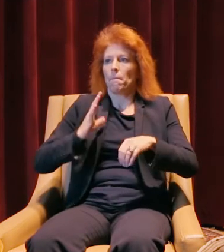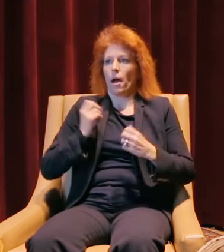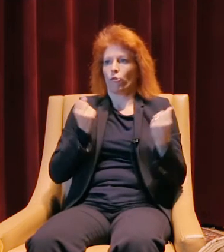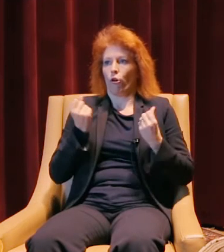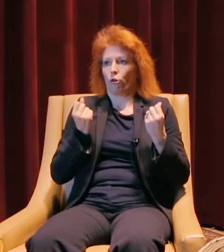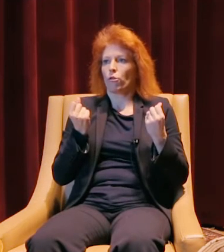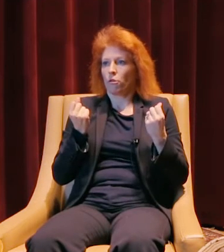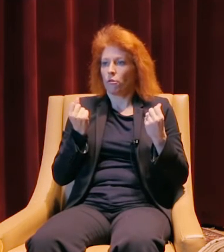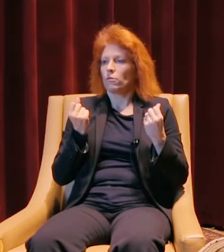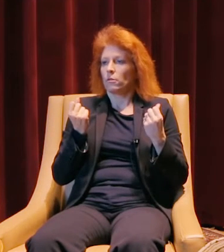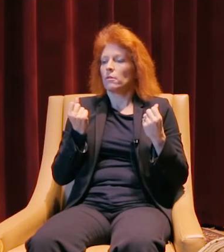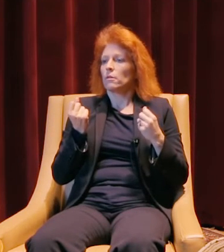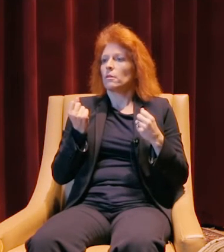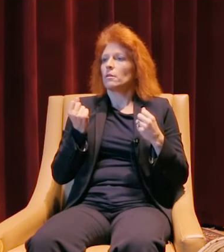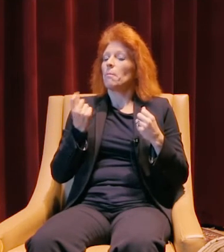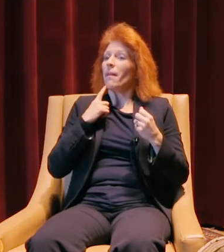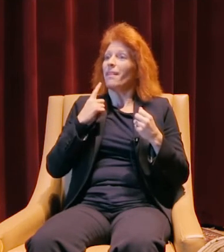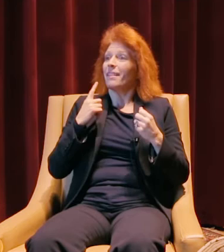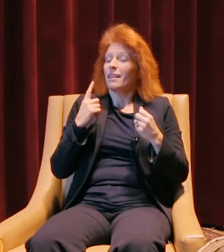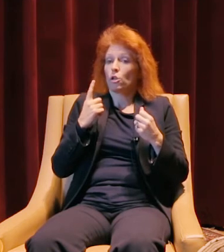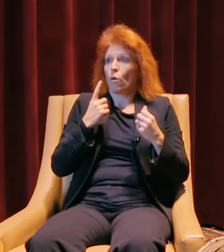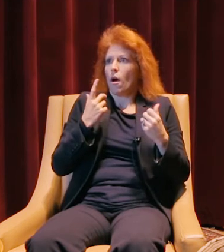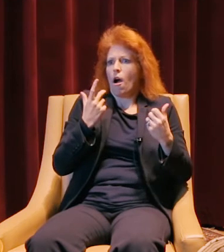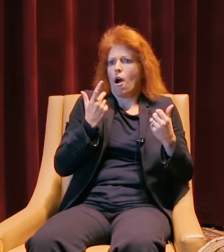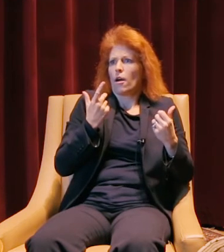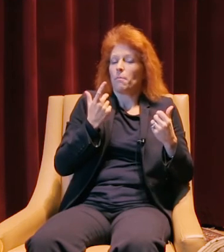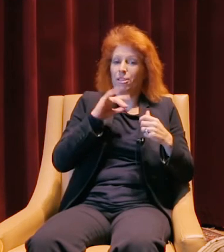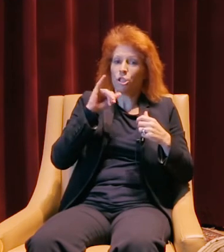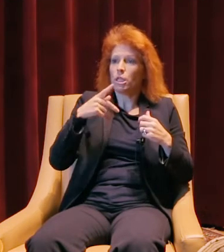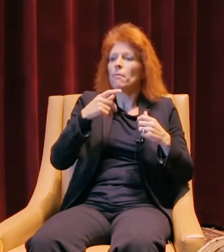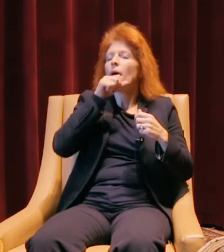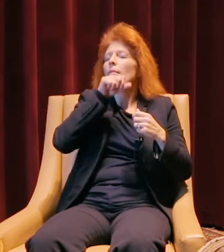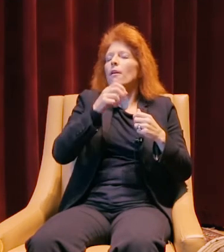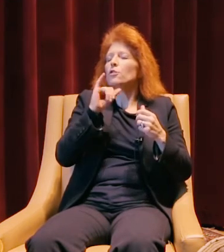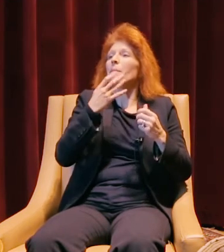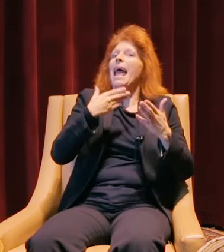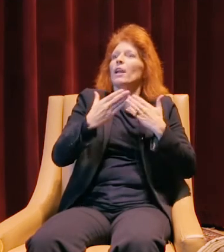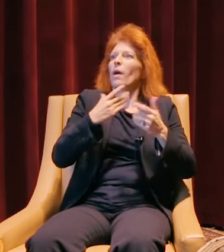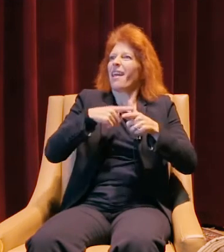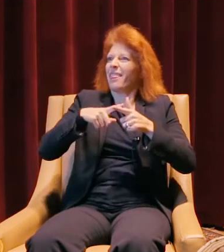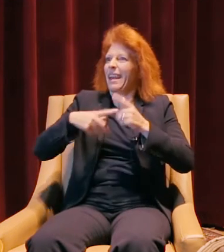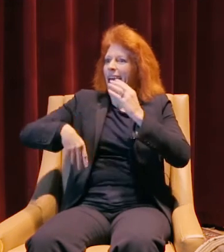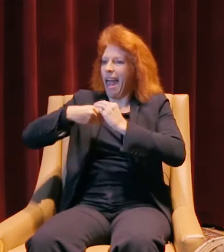This is just an addition to my existing passion of Jeeps, so now I get to share that passion in different ways